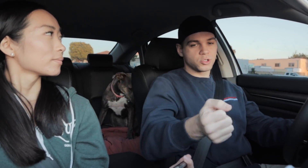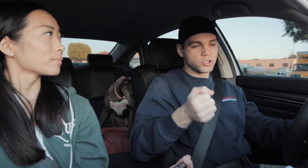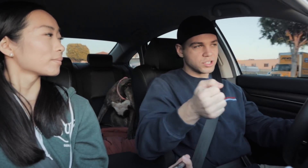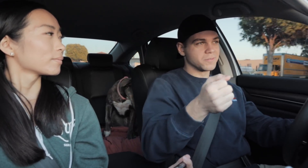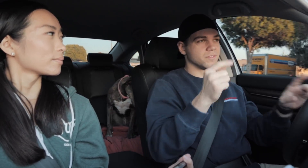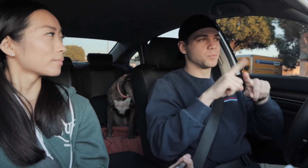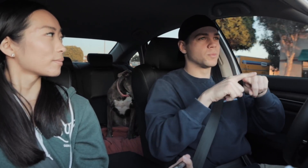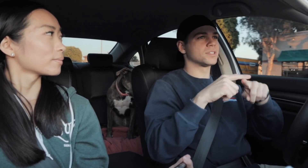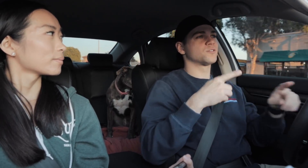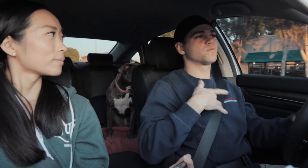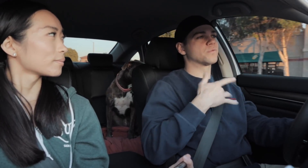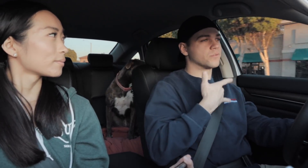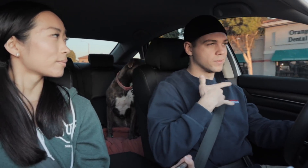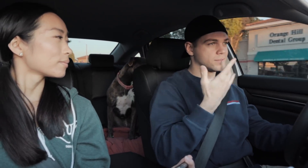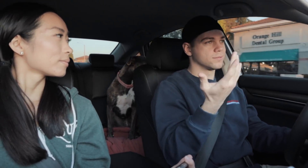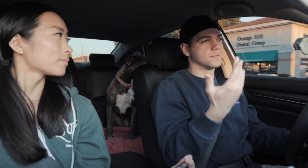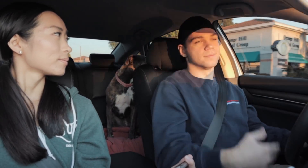and I shifted entirely on feel!